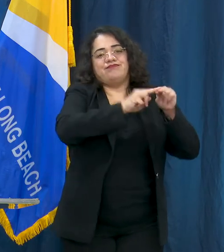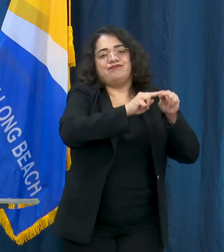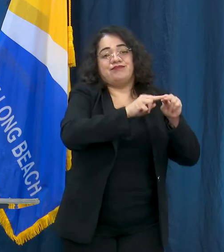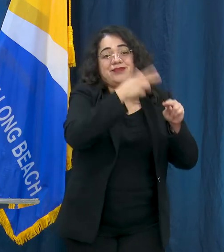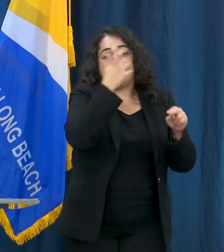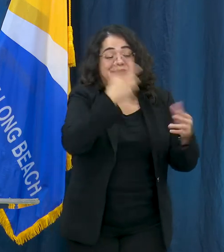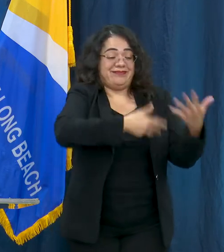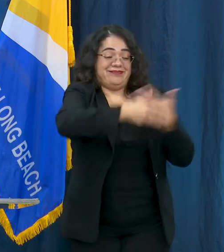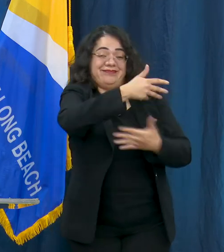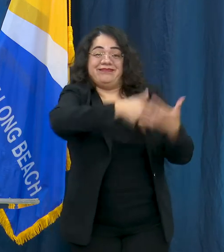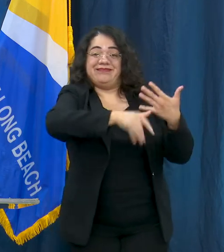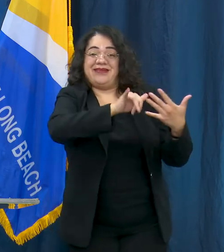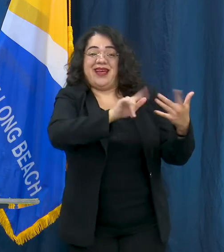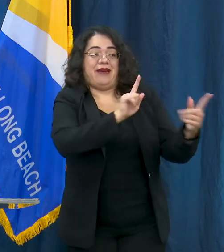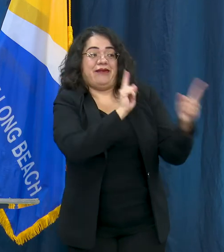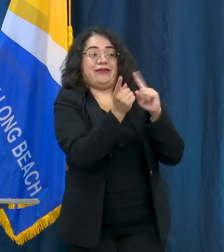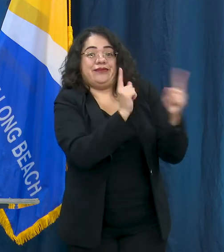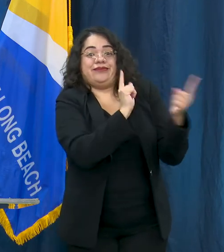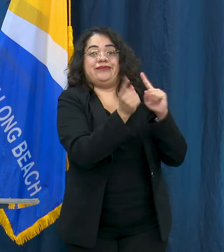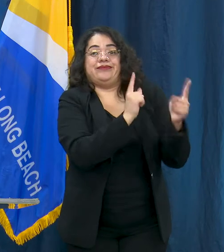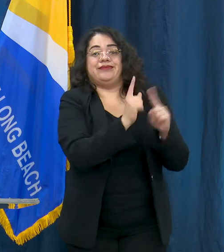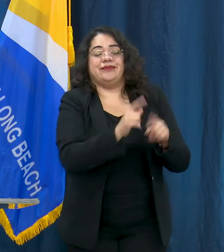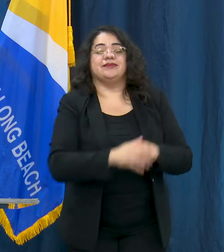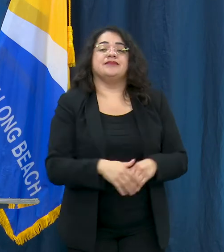right, thank you Dr. Davis. Next question comes